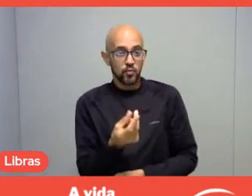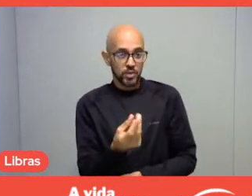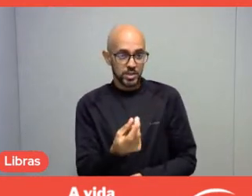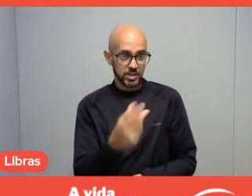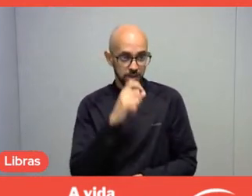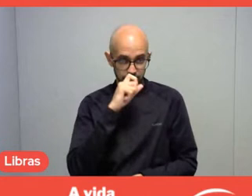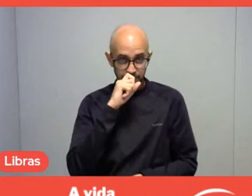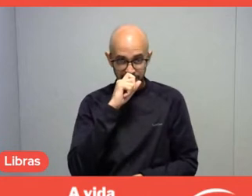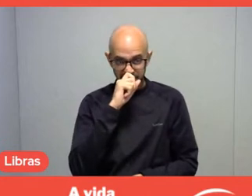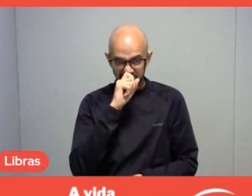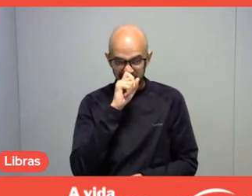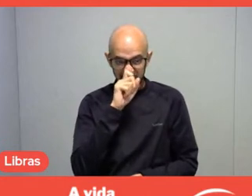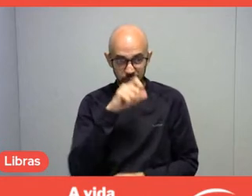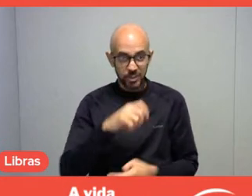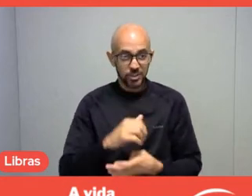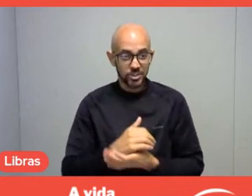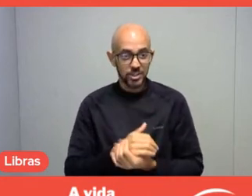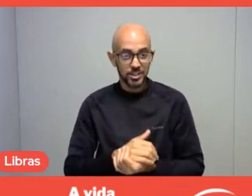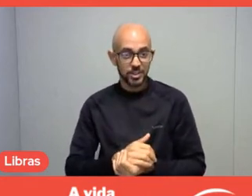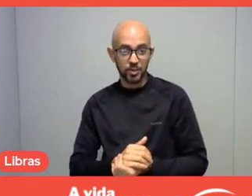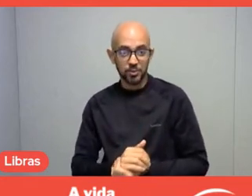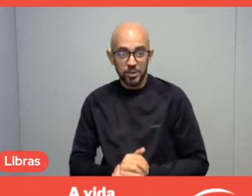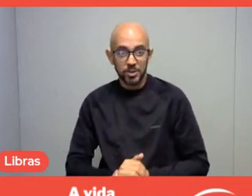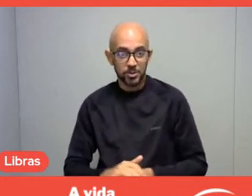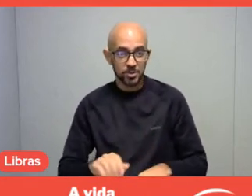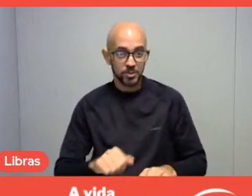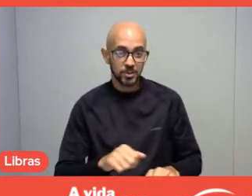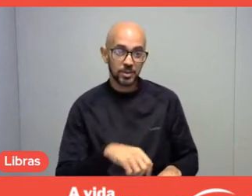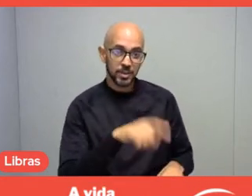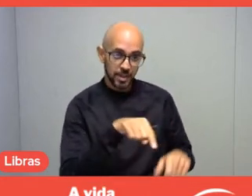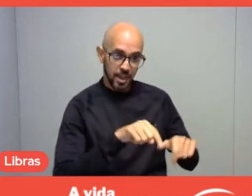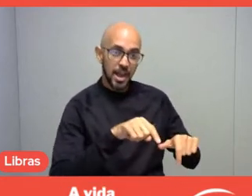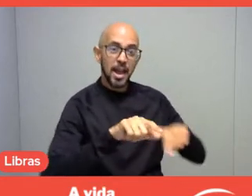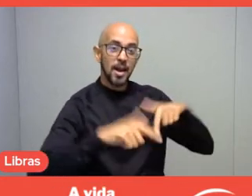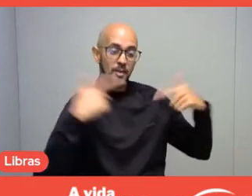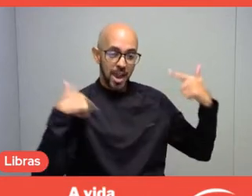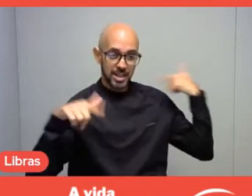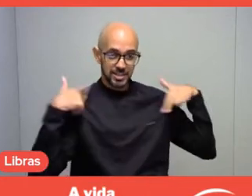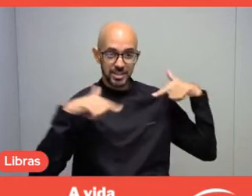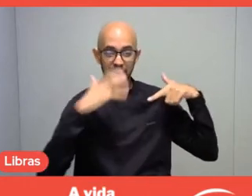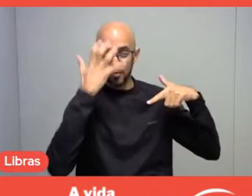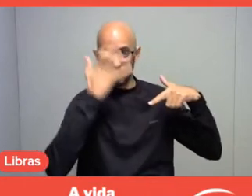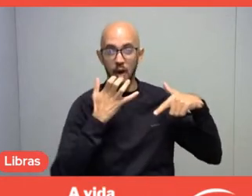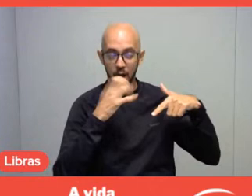The term used "serious leisure" or "lazer sério" precisely qualifies it for this experience.